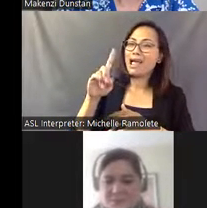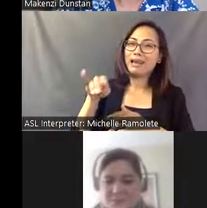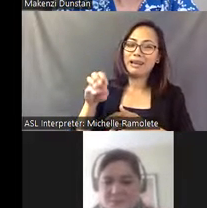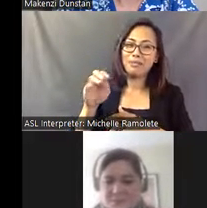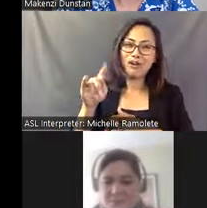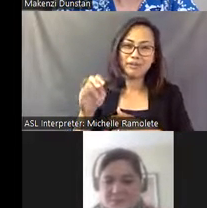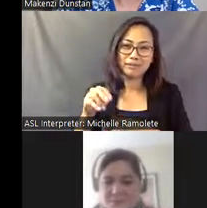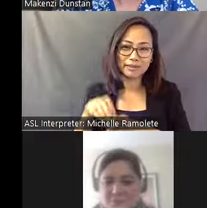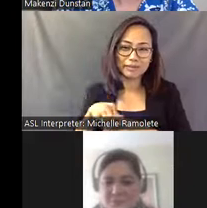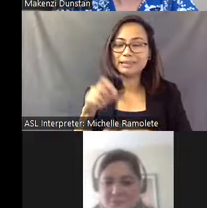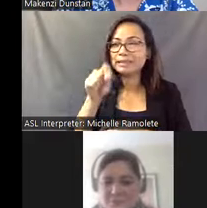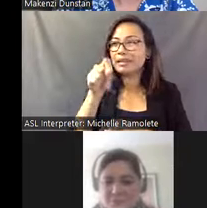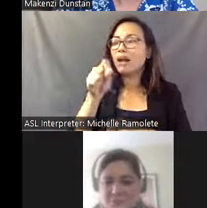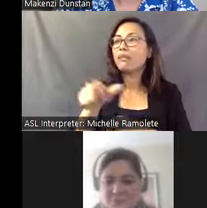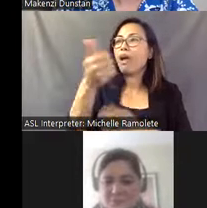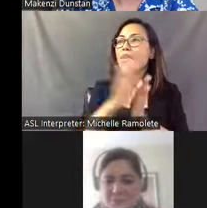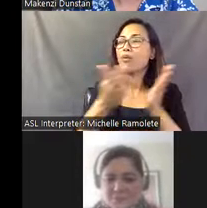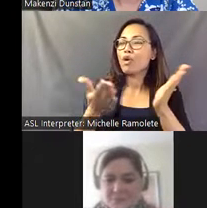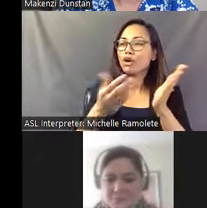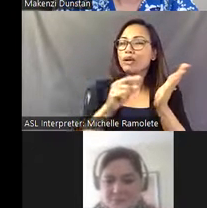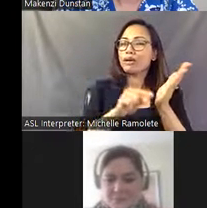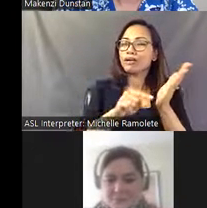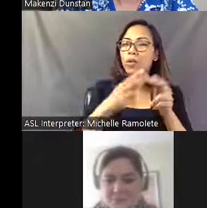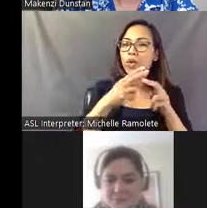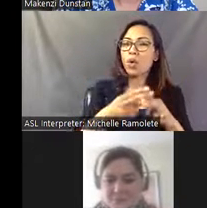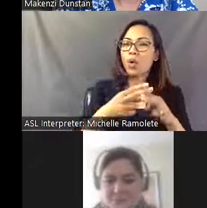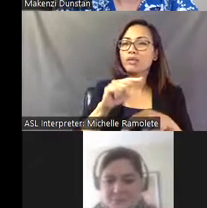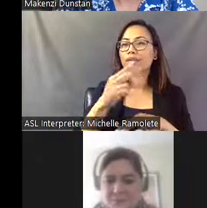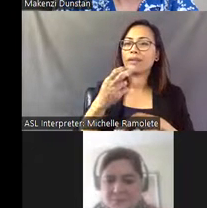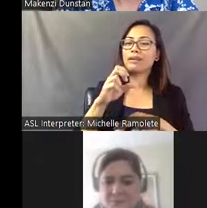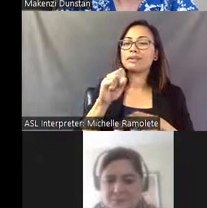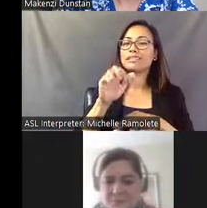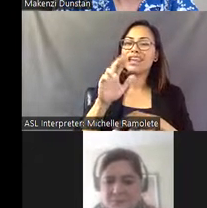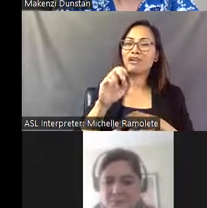And then the other book that I was referencing is a book called "The Sacred and Profane,"